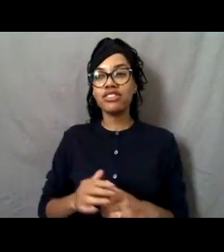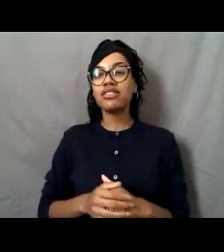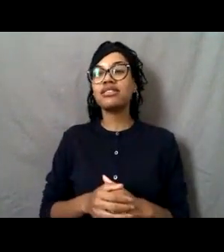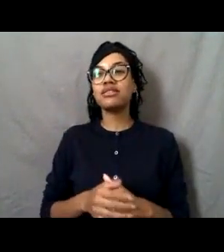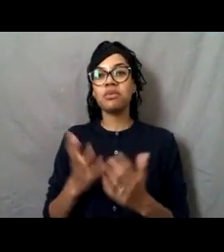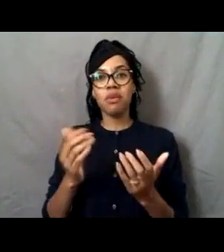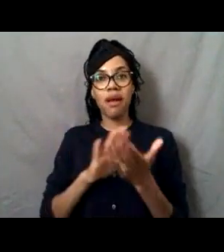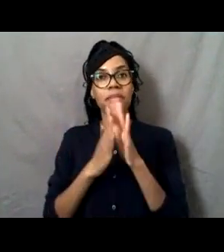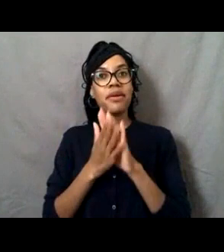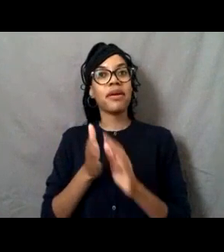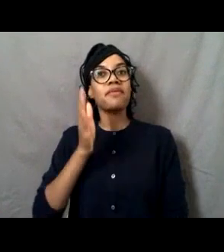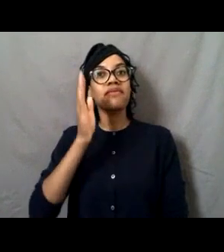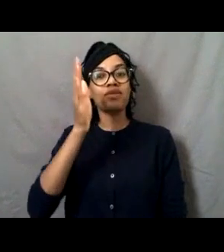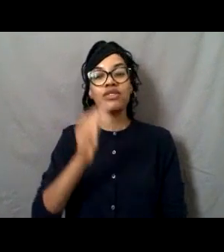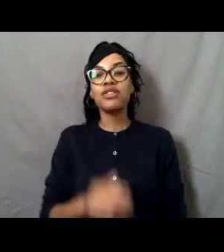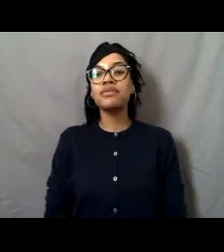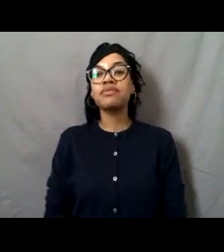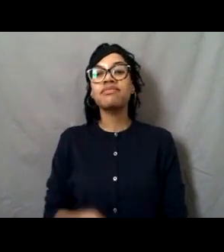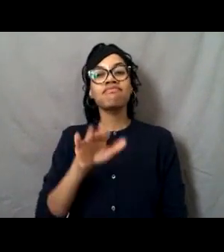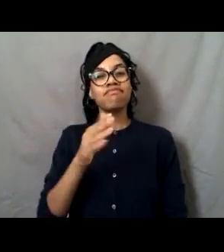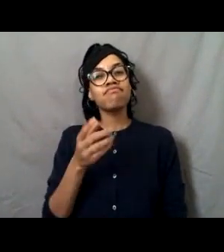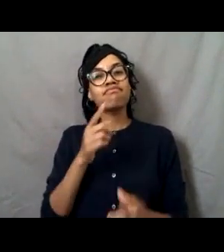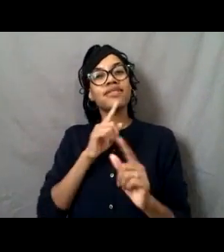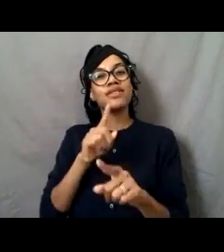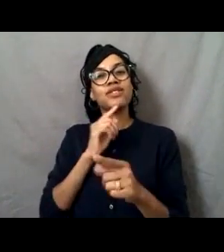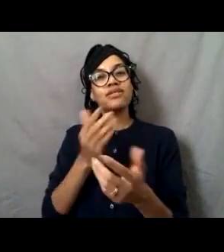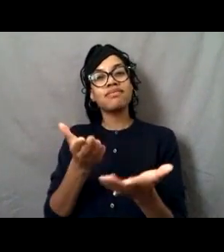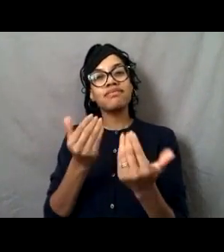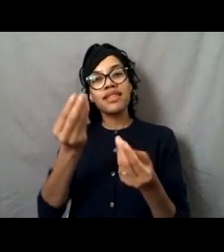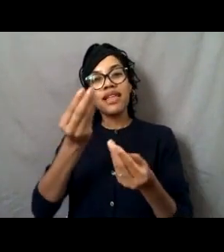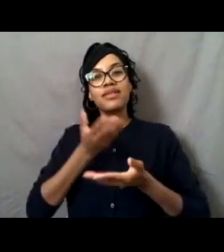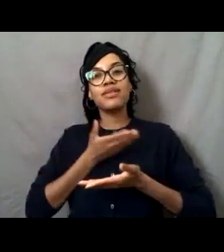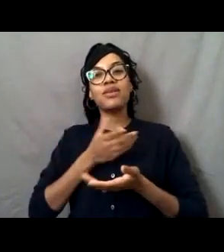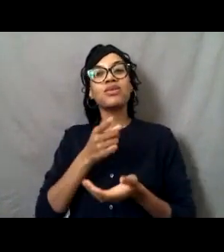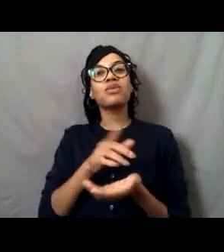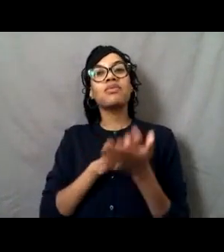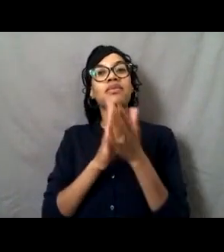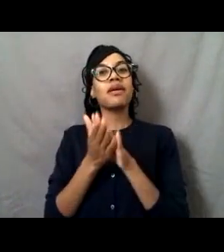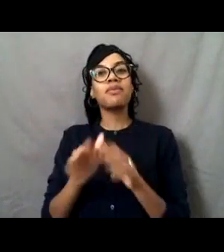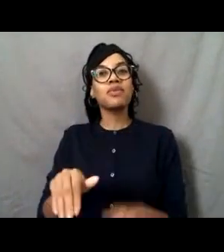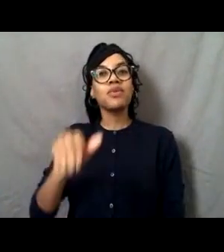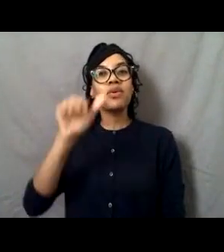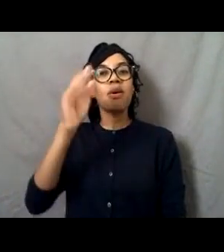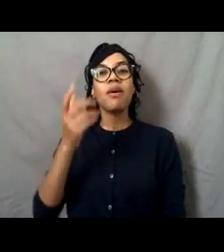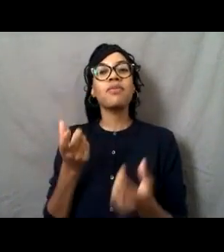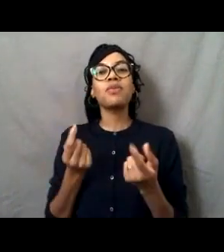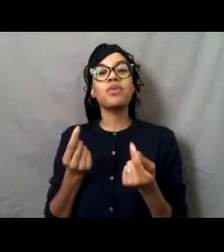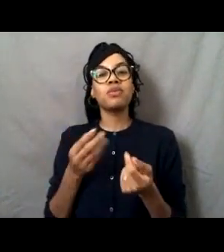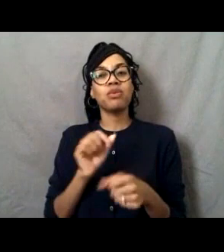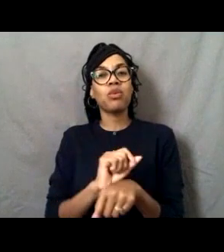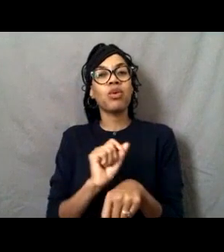Go ahead and type in what you'd like to be. Texas is saying is he doesn't know. He's into a lot of our NOAA Live webinars